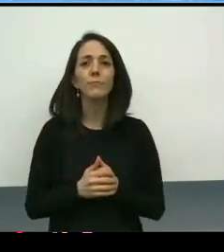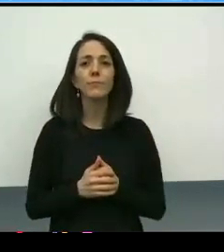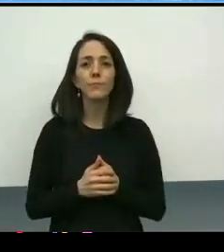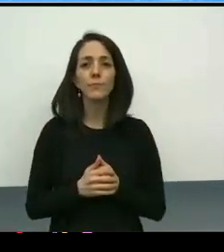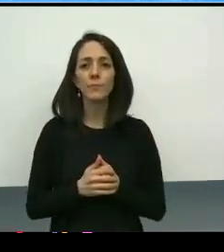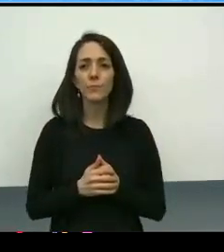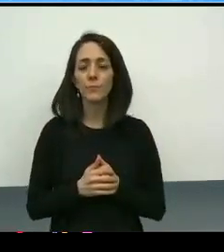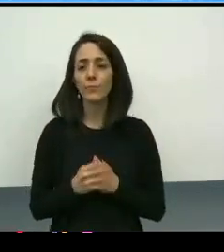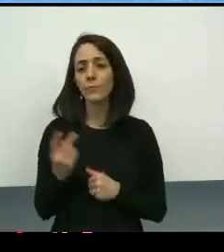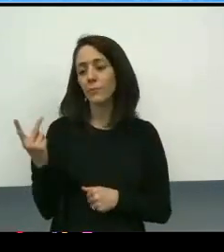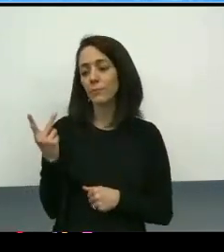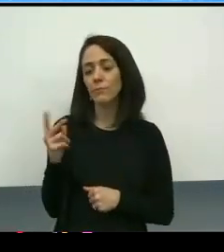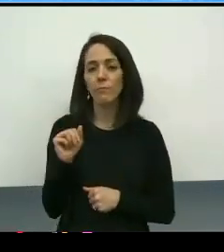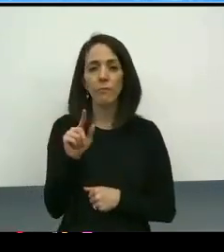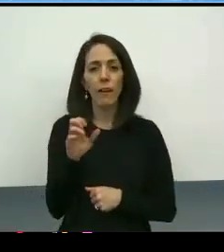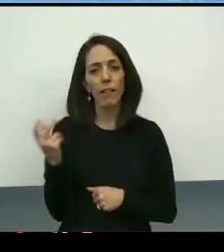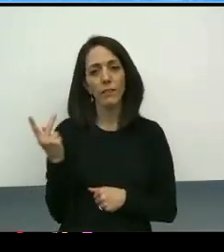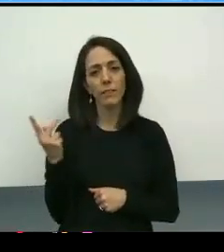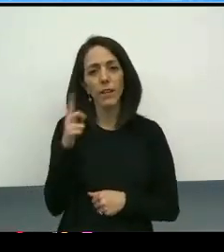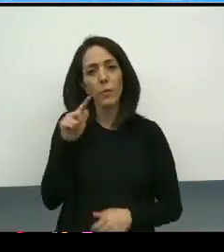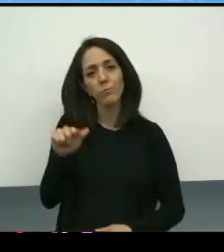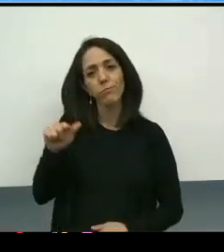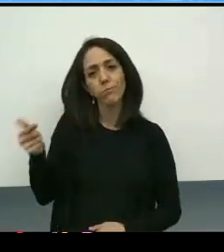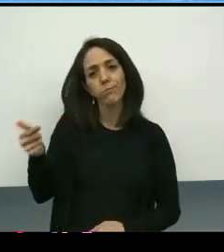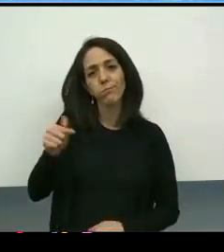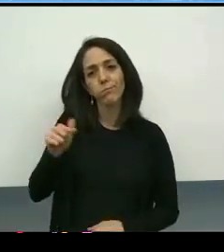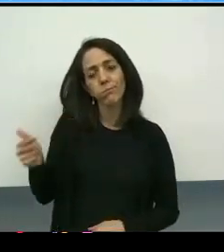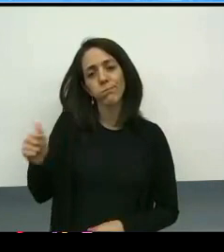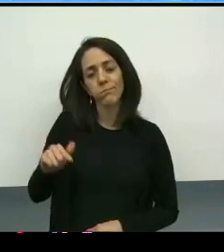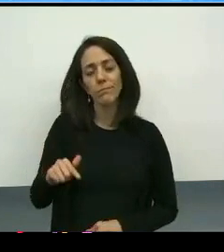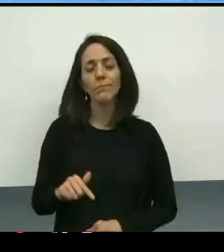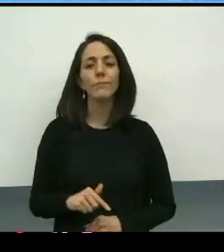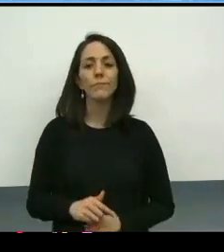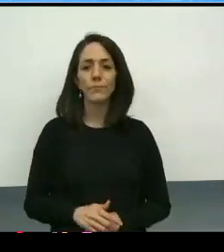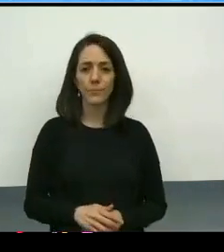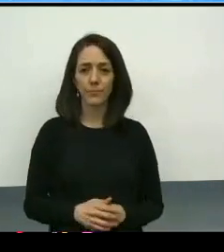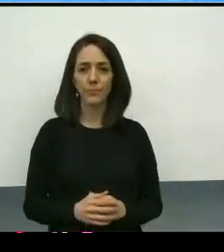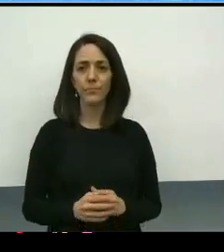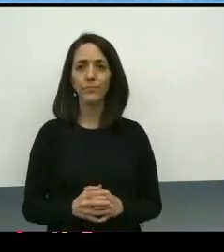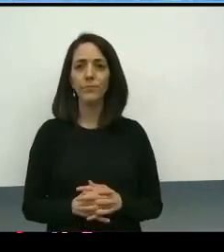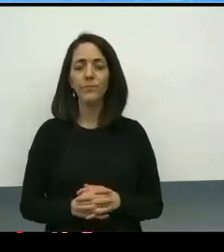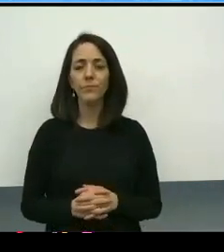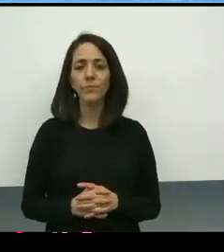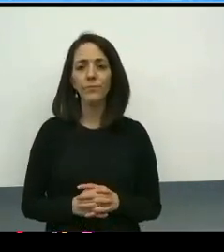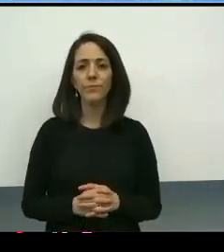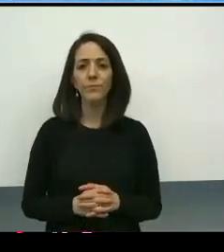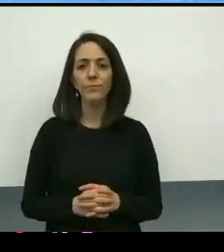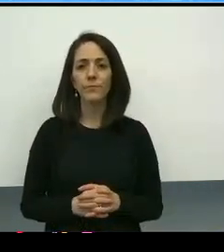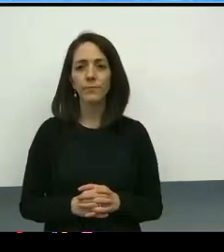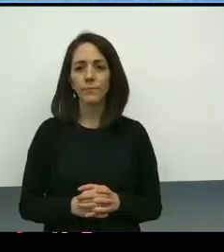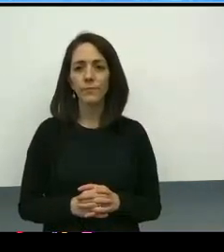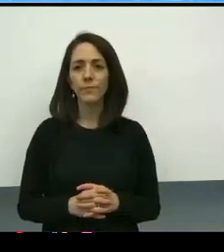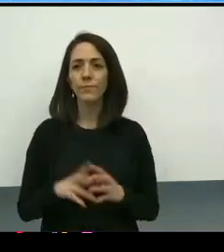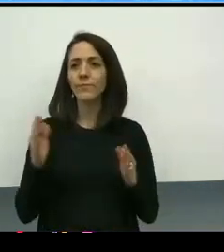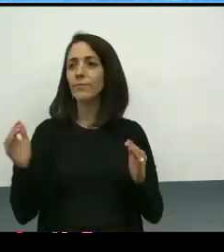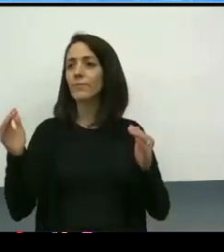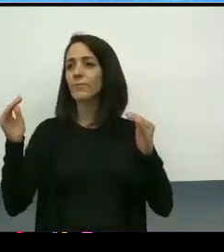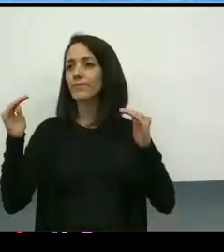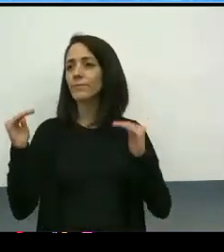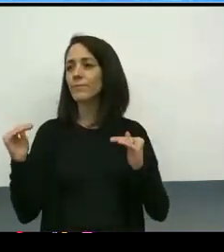Alice and I will be alternating our presentations. We can go to the next slide, please.